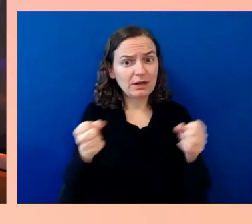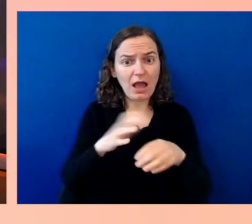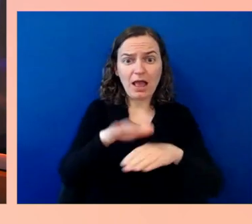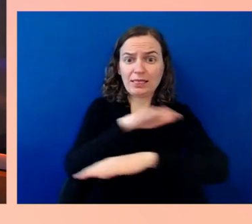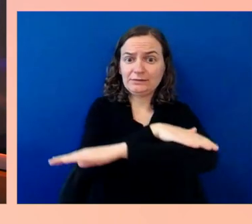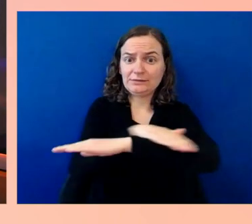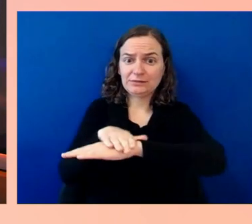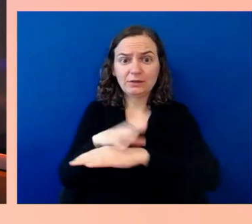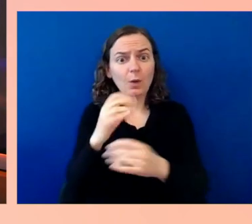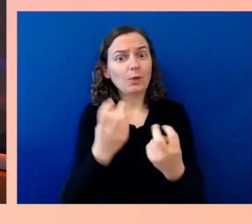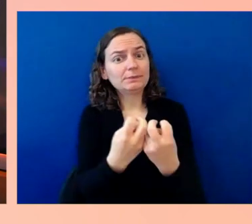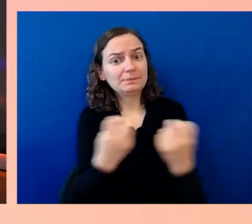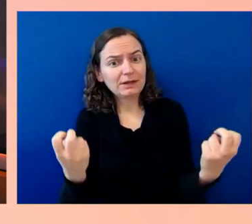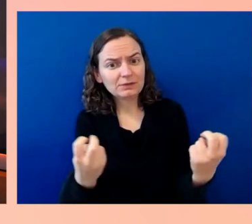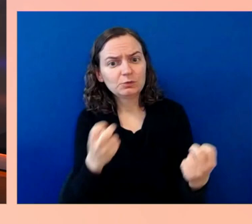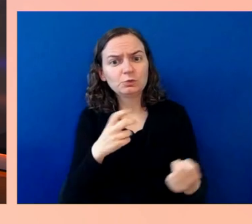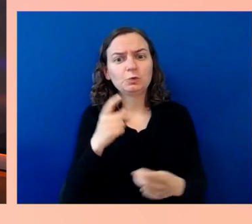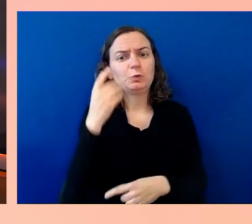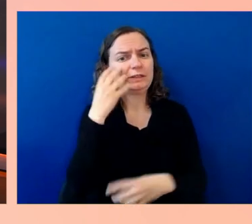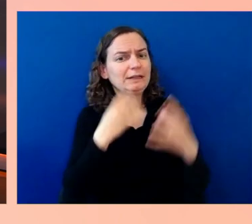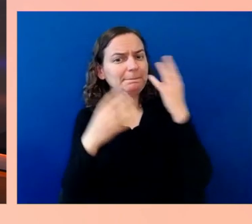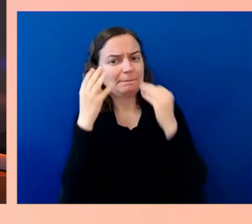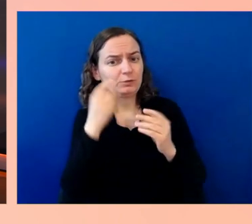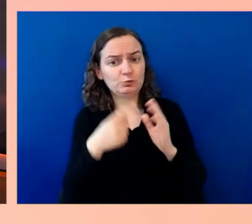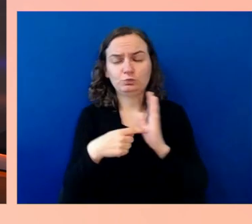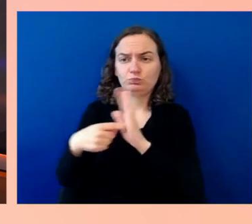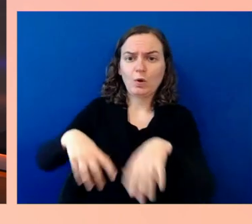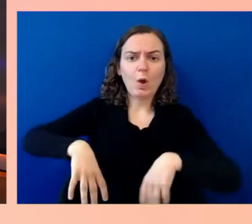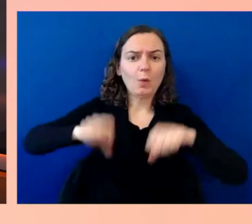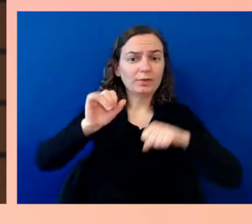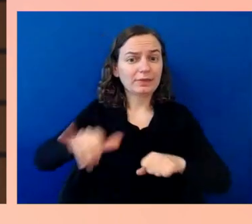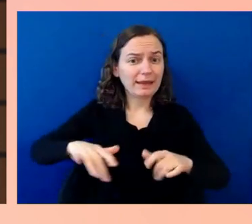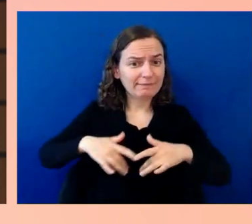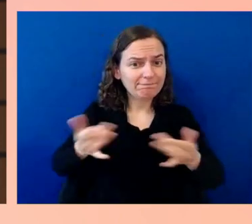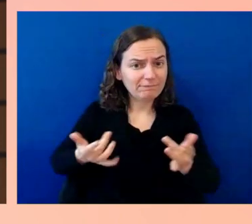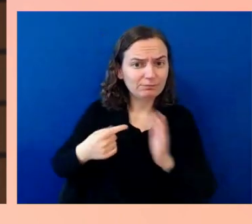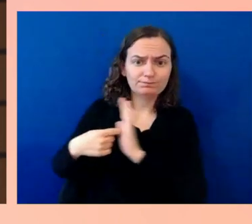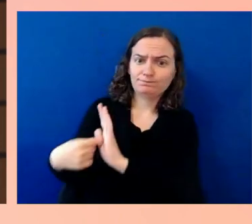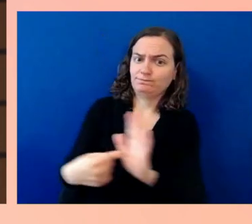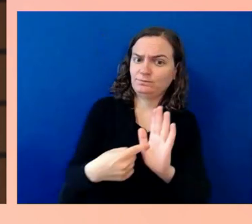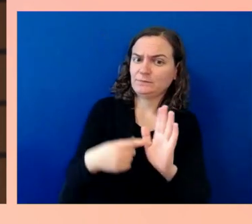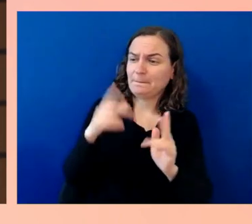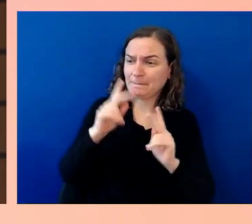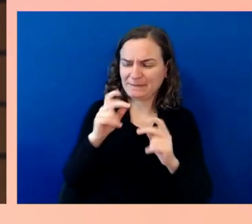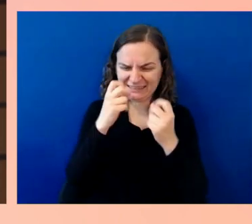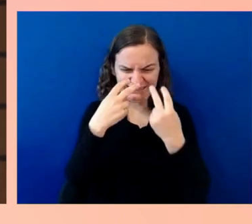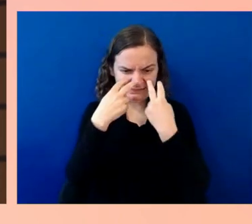that all people can see themselves. I think there's no cost in that.